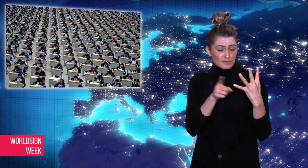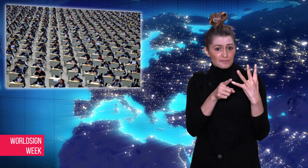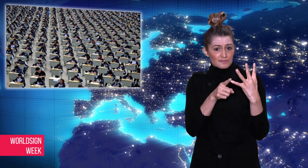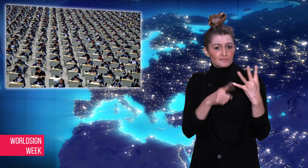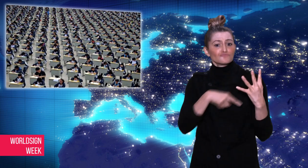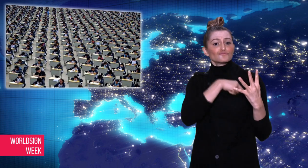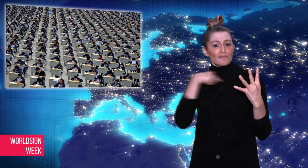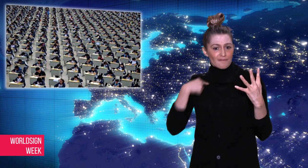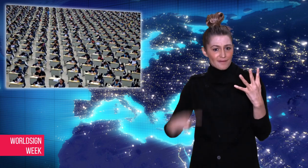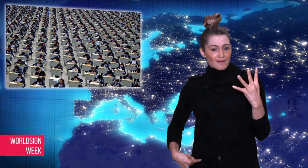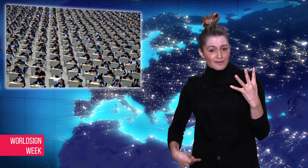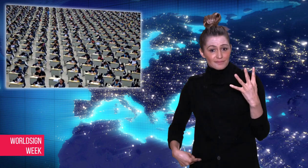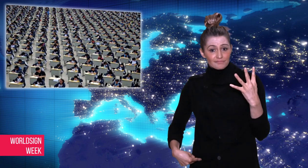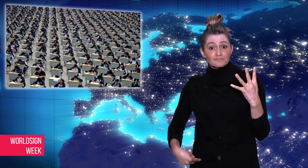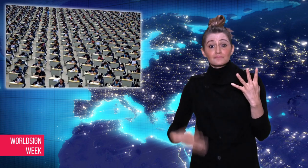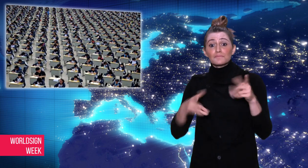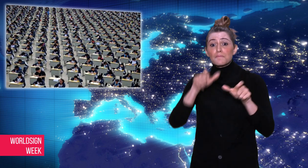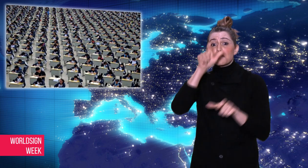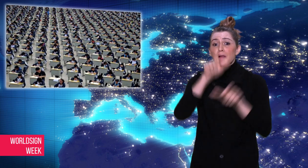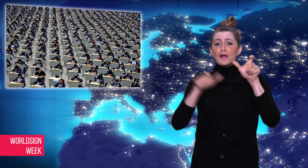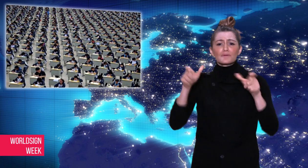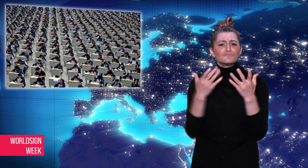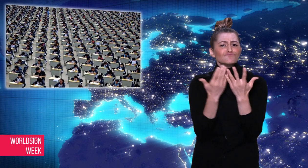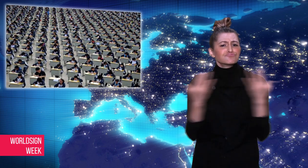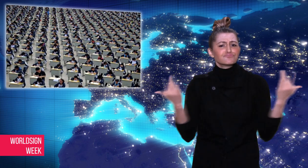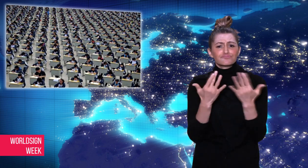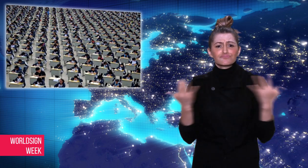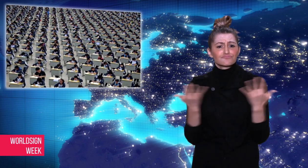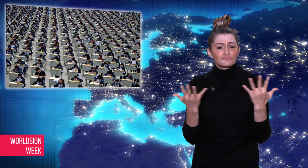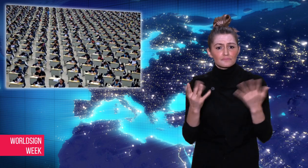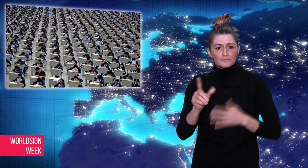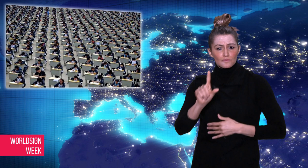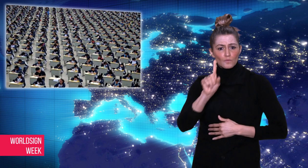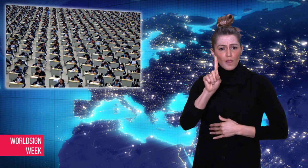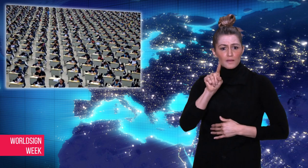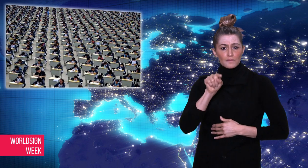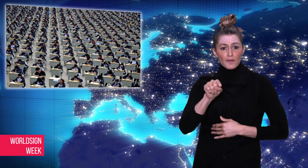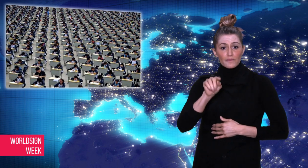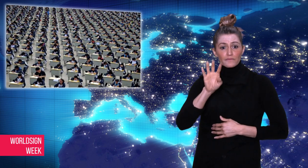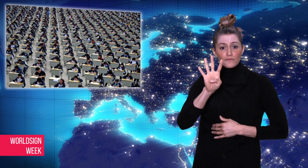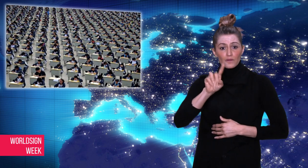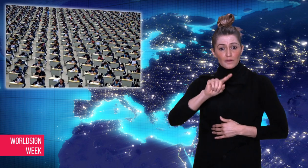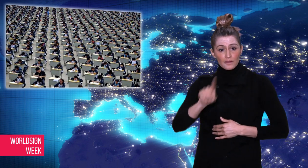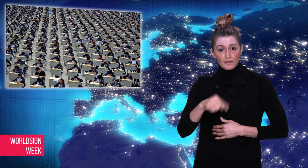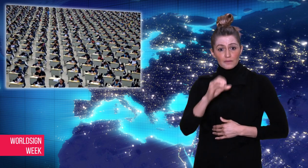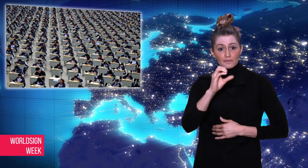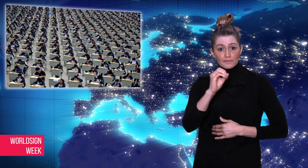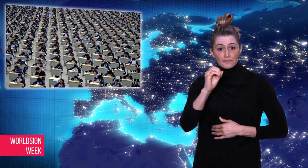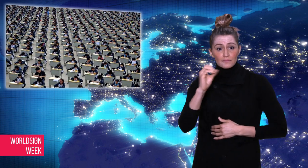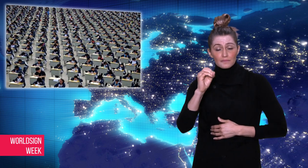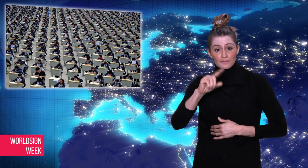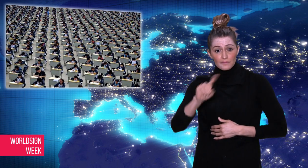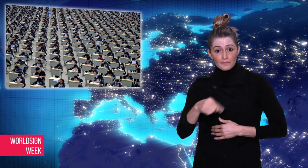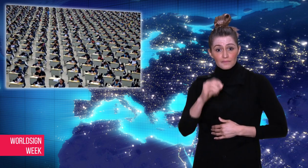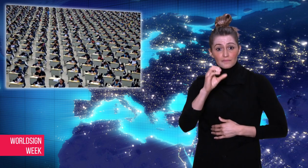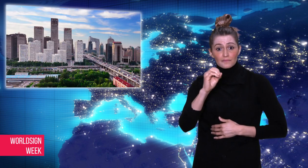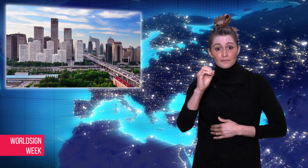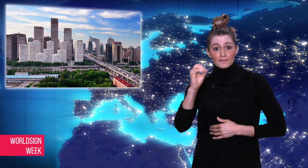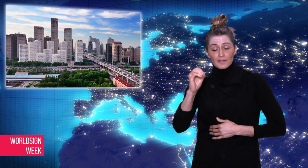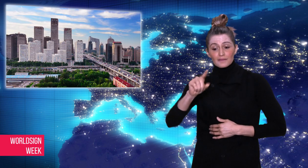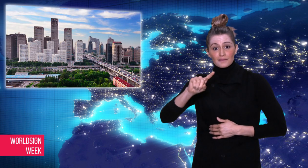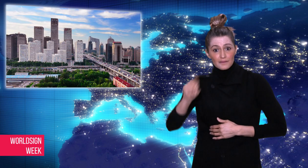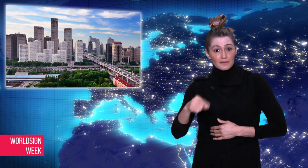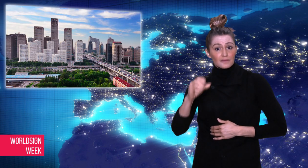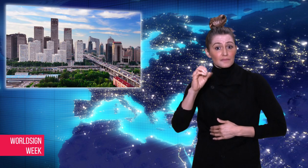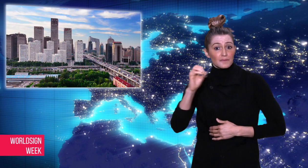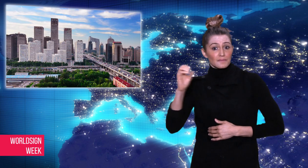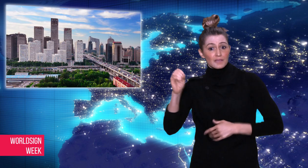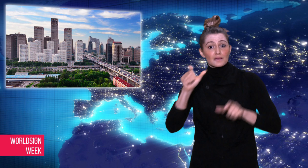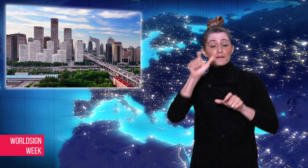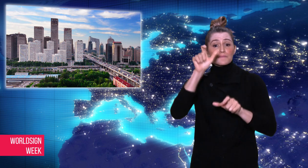world with a population of some 1.4 billion people,